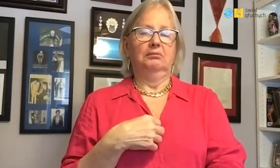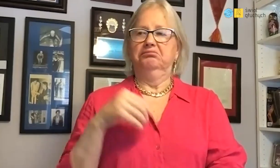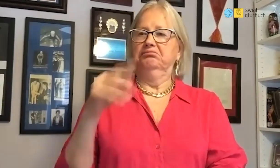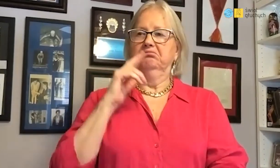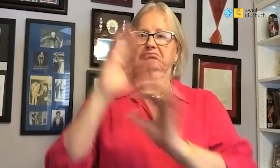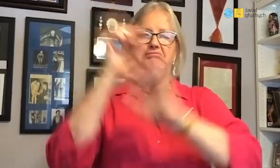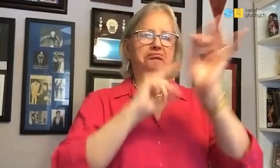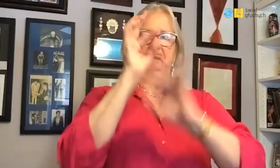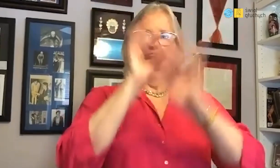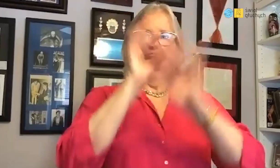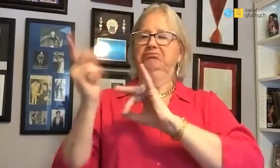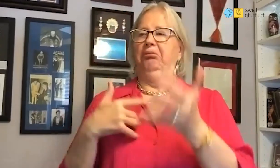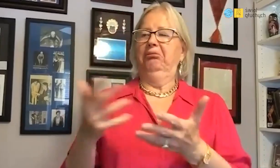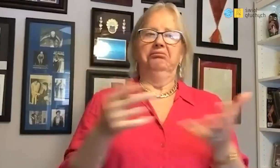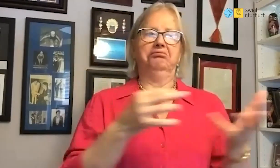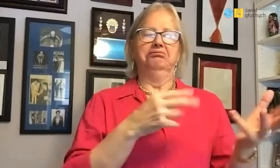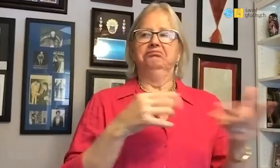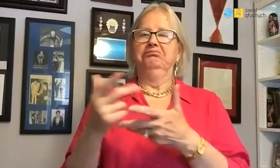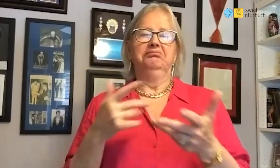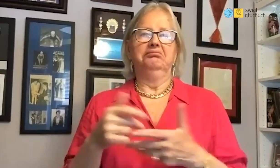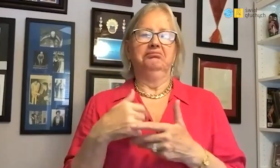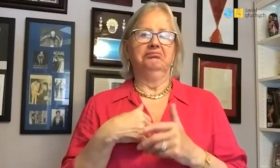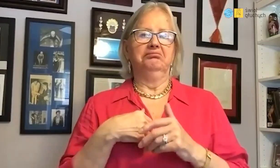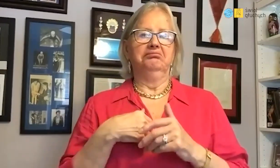I saw a lot then foreign sign languages.